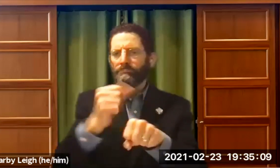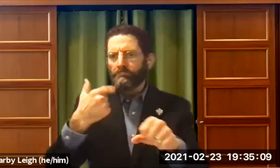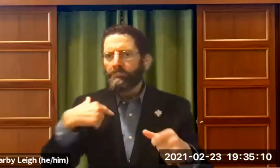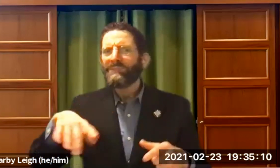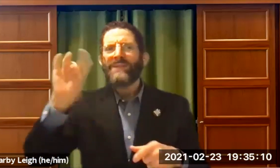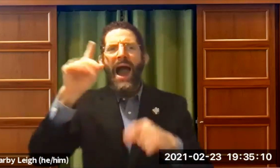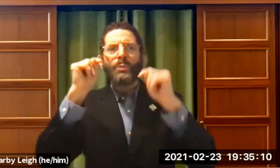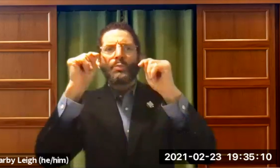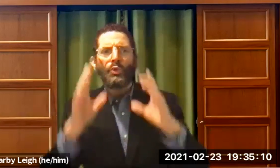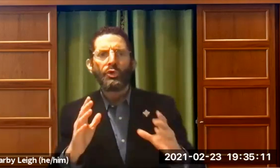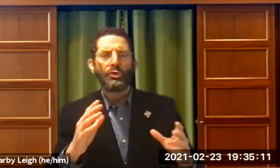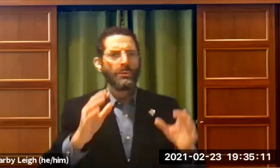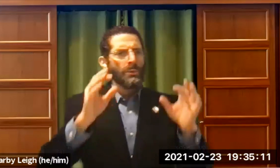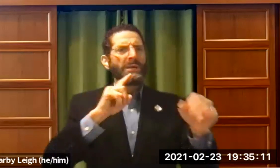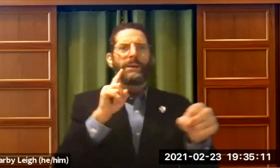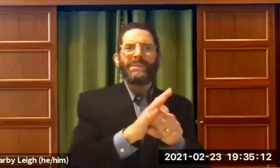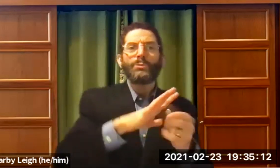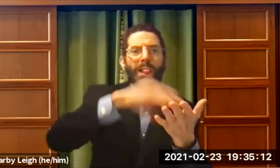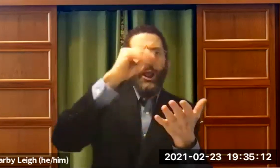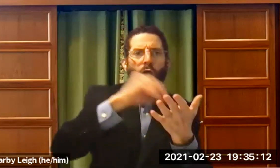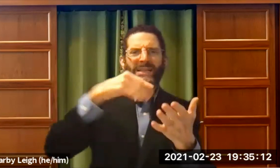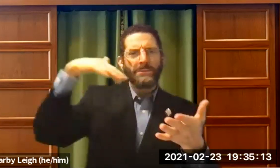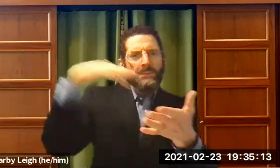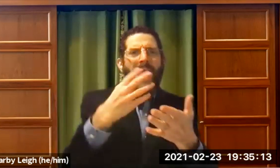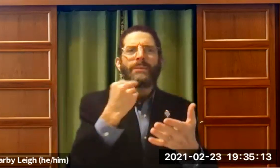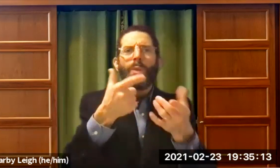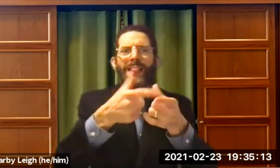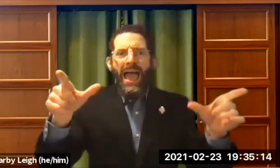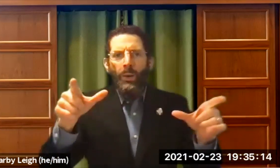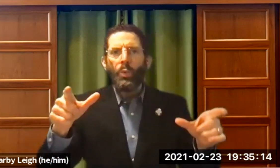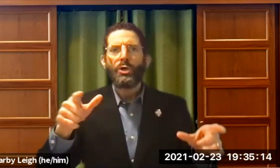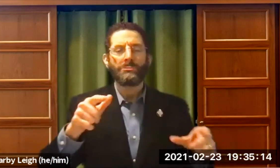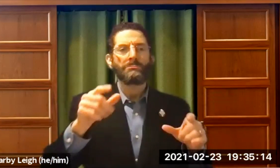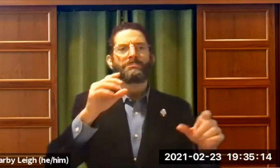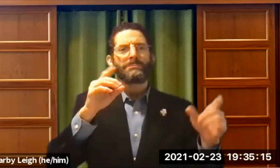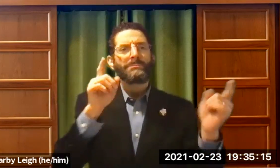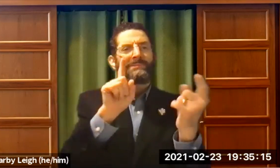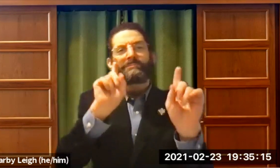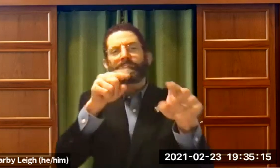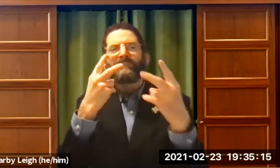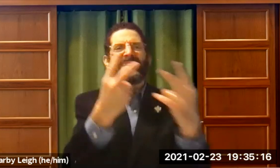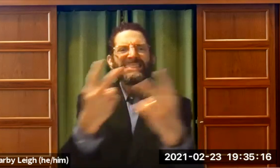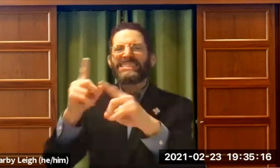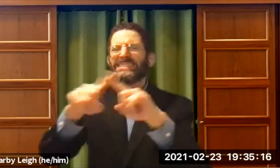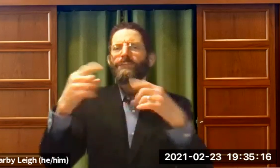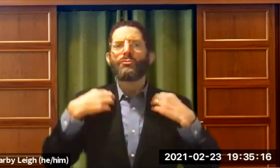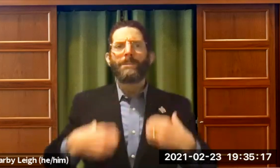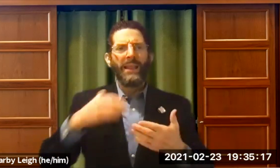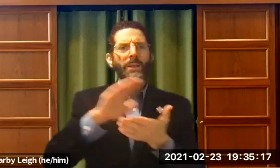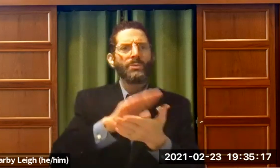It was time for me to roll up my sleeves and get to work. I found a tutor. I was committed to learning the Hebrew language. I